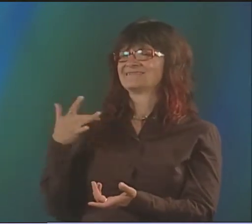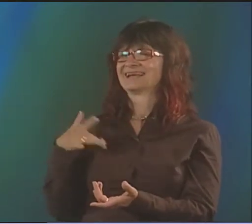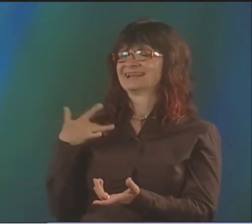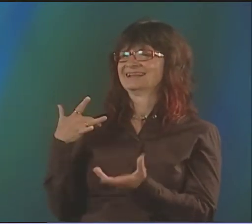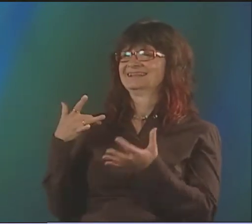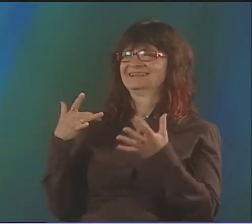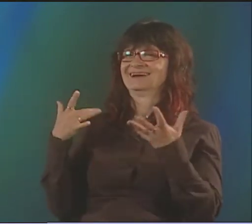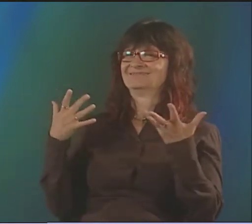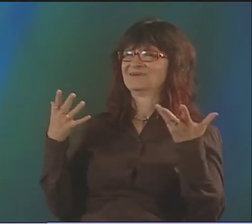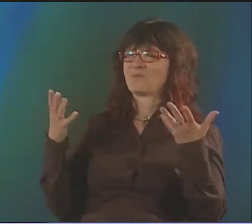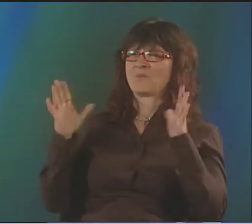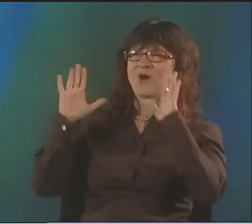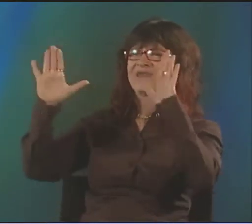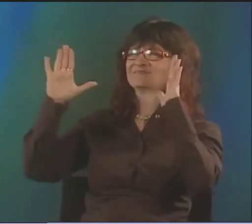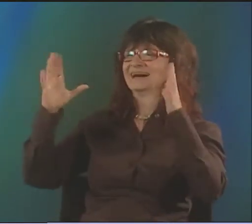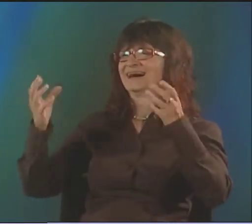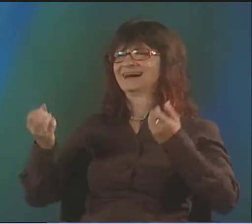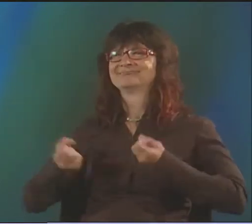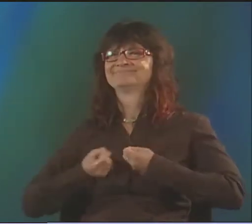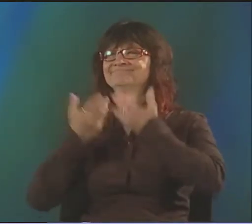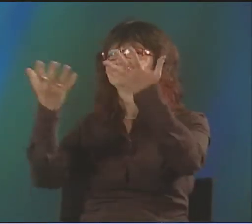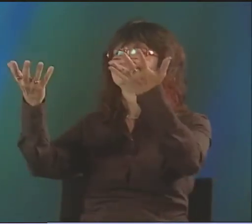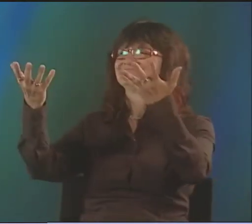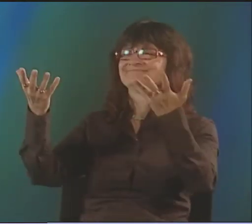I FEEL SPIRITUAL ABOUT IT.